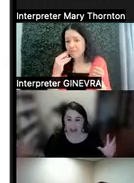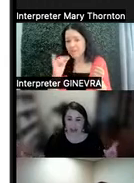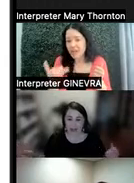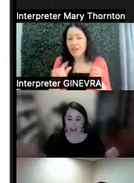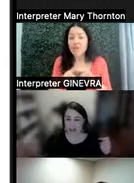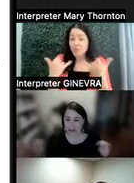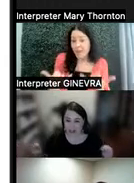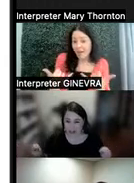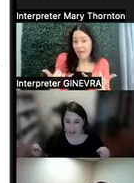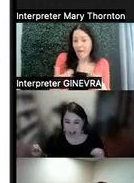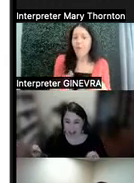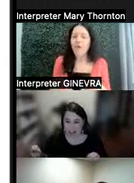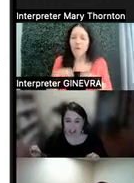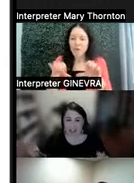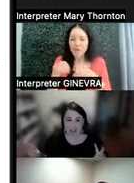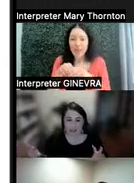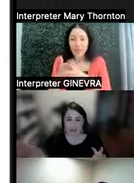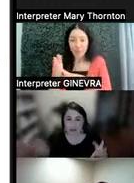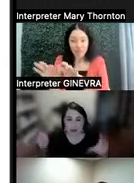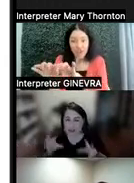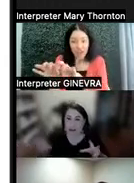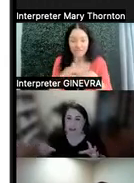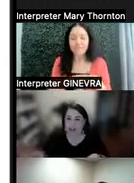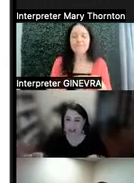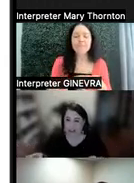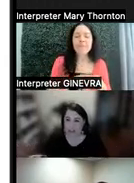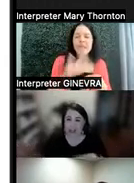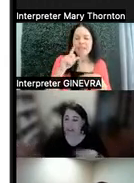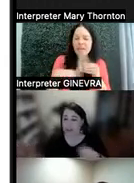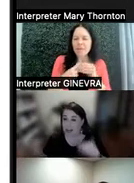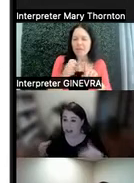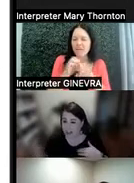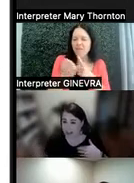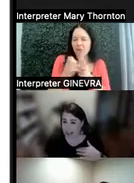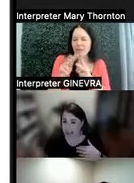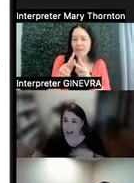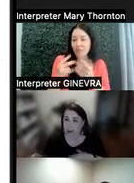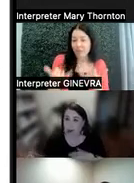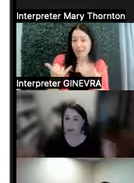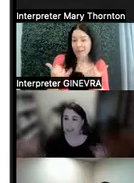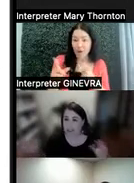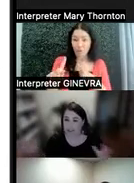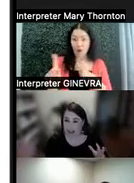and we can do it in the chat-- is to think about the environment-- either that you're in right now or maybe the environment